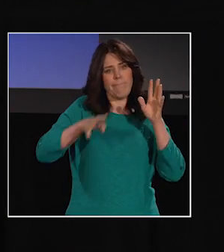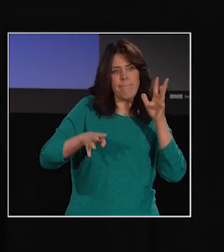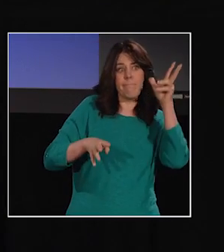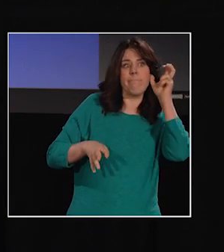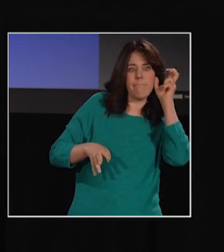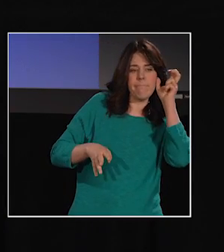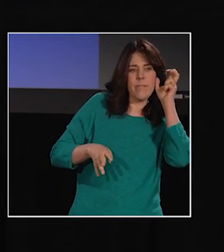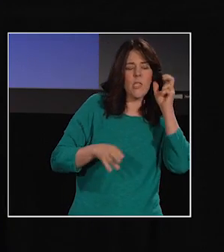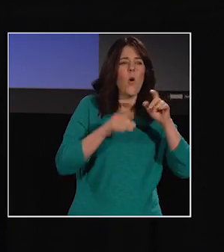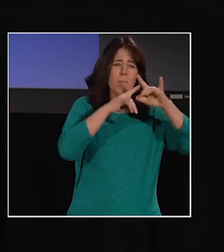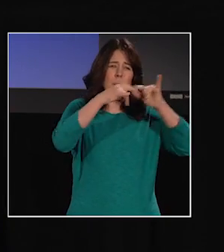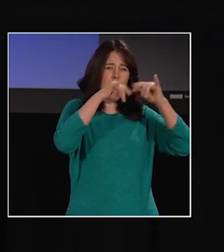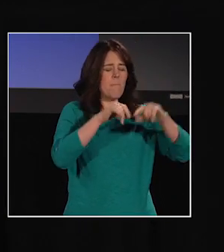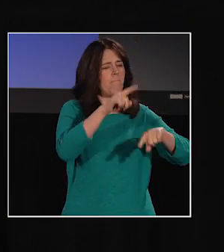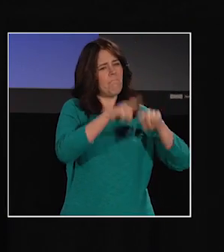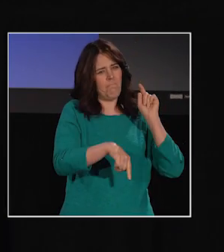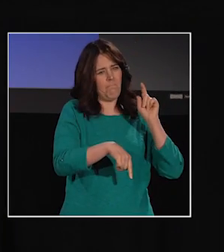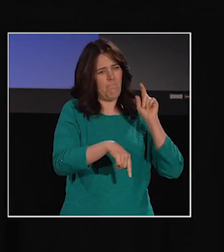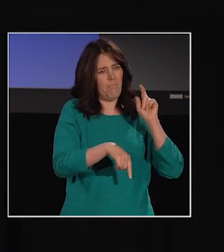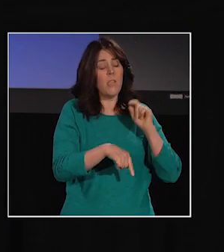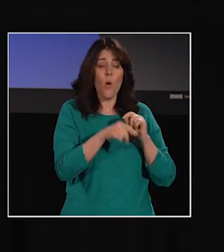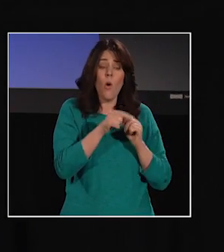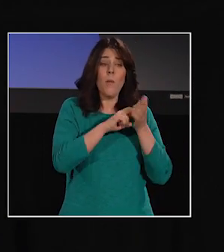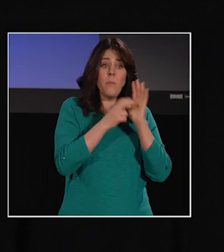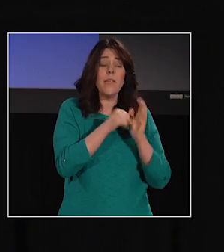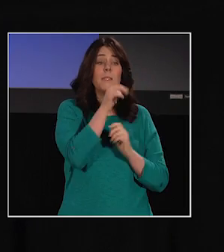So spoken languages are organized sequentially,